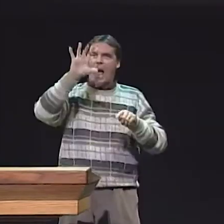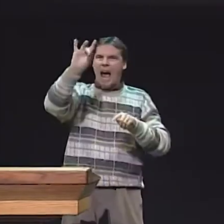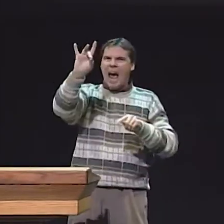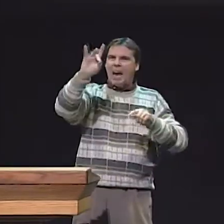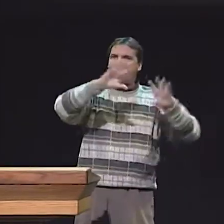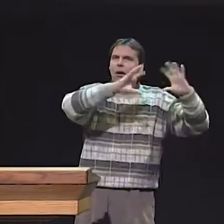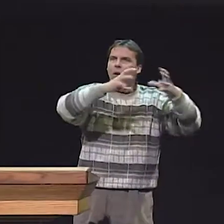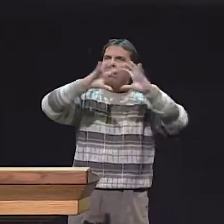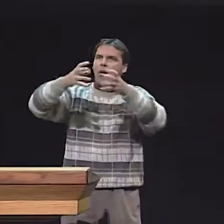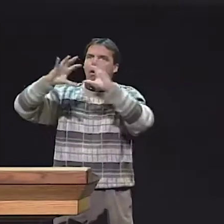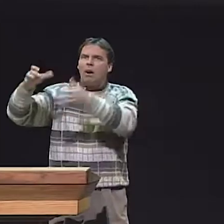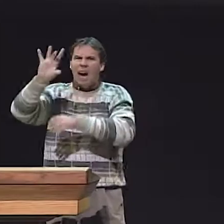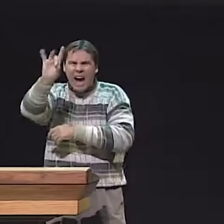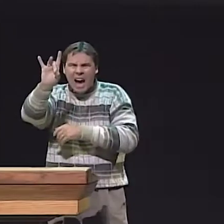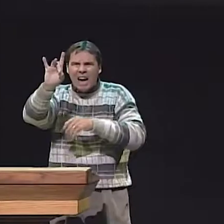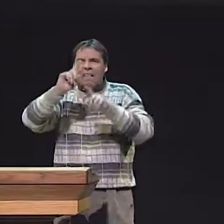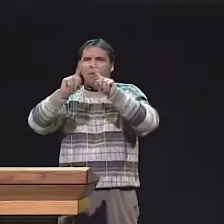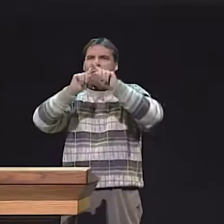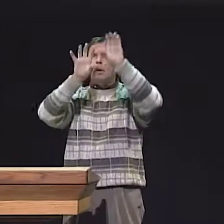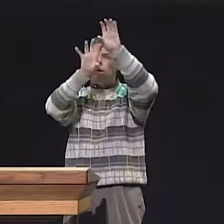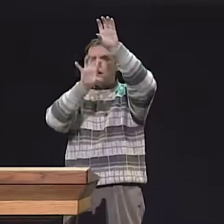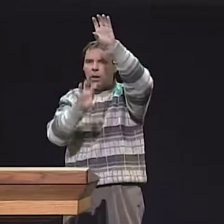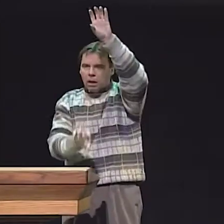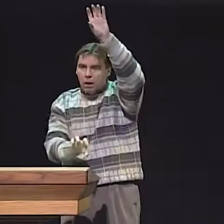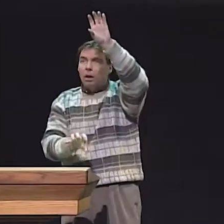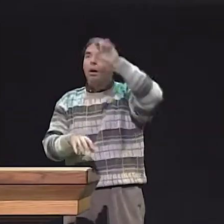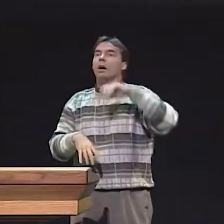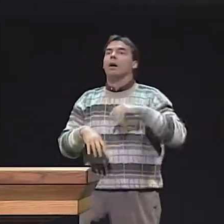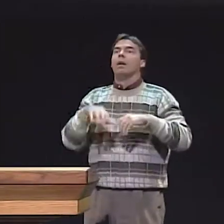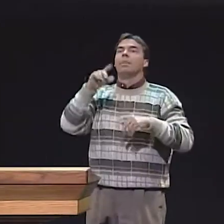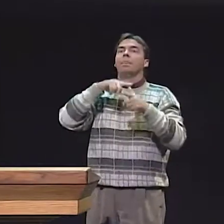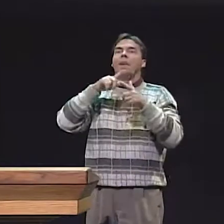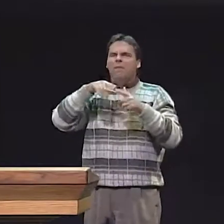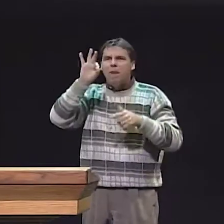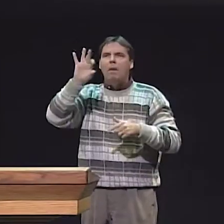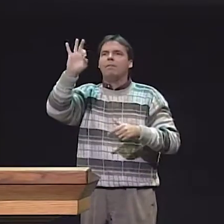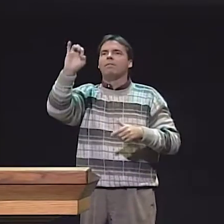THAT--OF--OF THE LINGUISTICS OF ASL THAT HAS BEEN DONE, AND WE FOUND 8 DIFFERENT GROUPS.